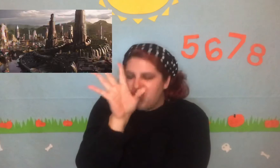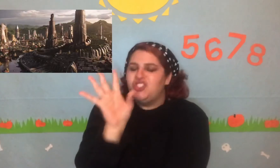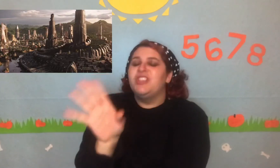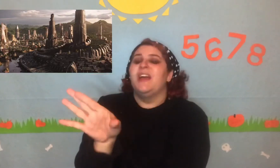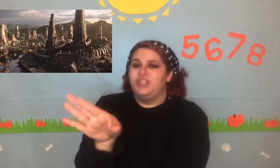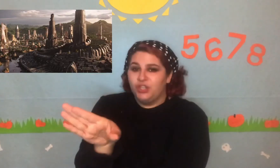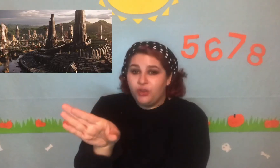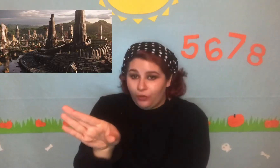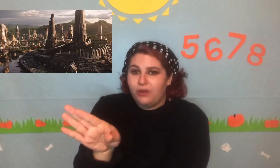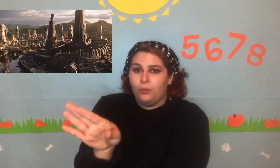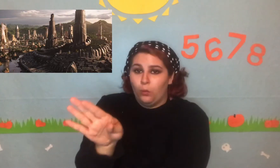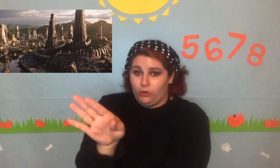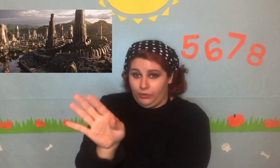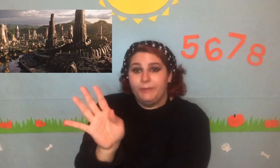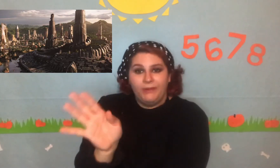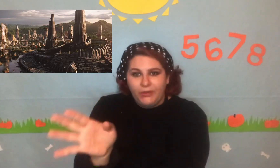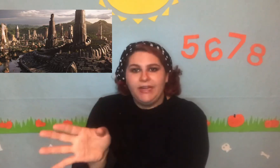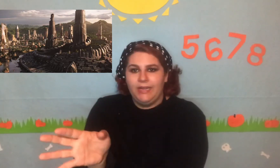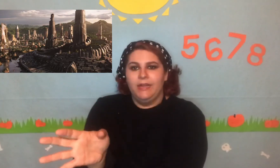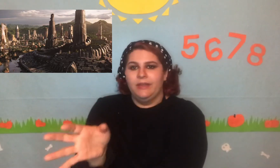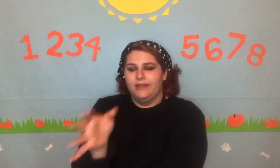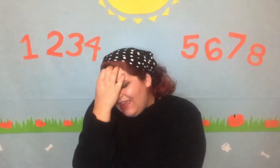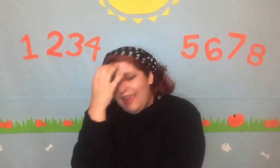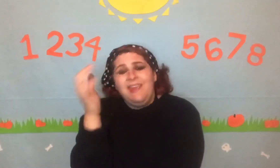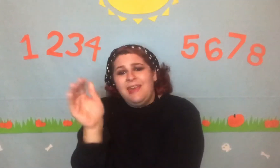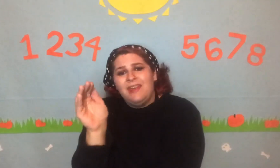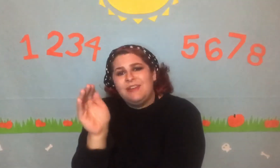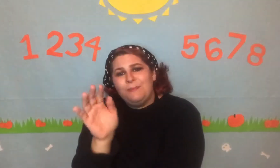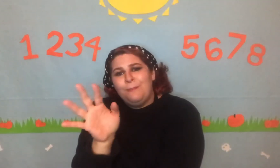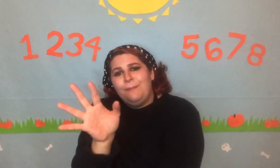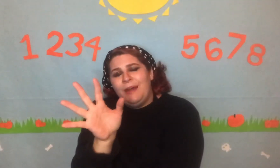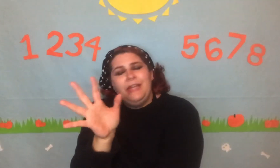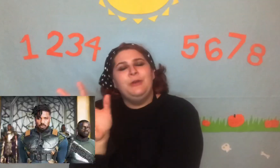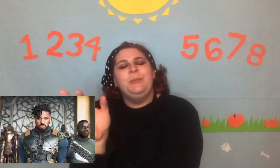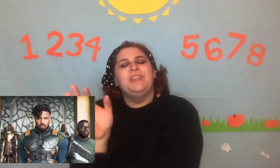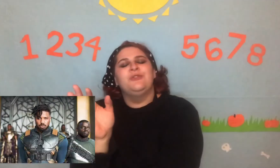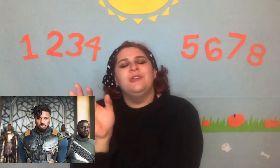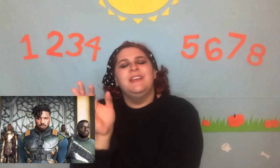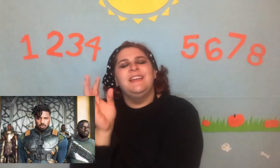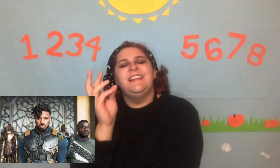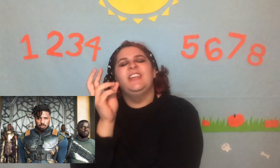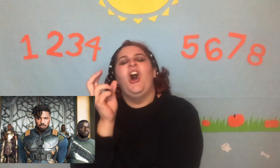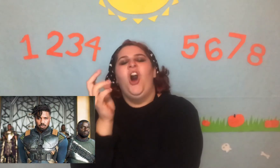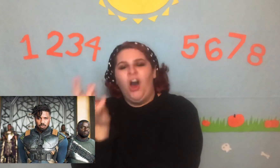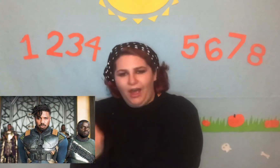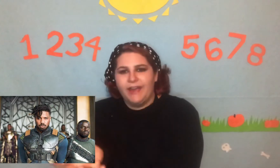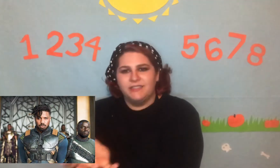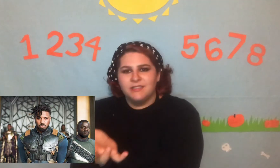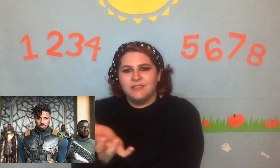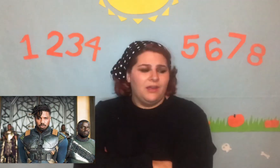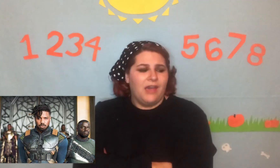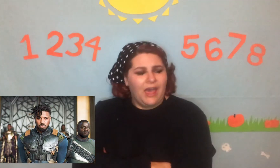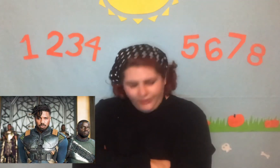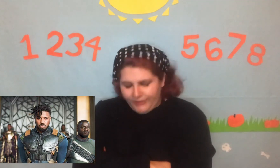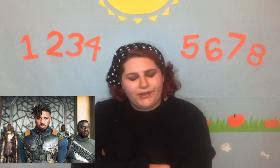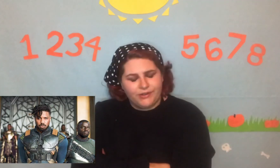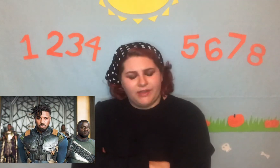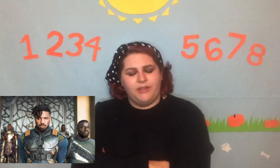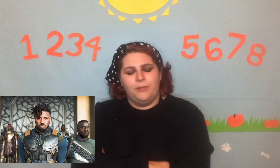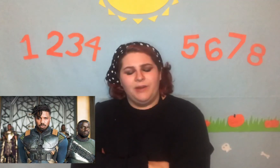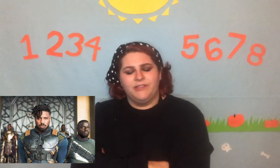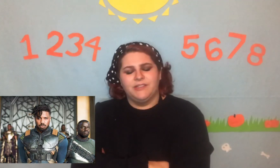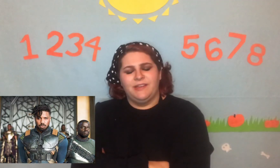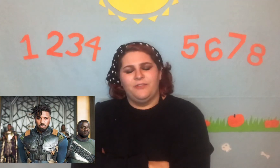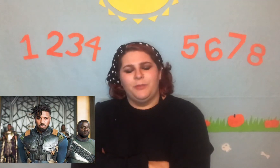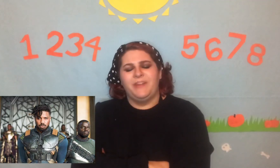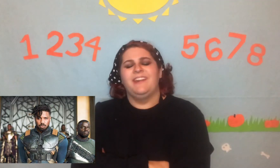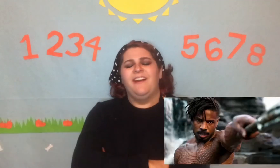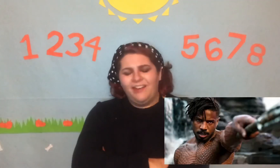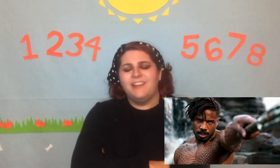such good world building, and Michael B. Jordan is hot. I don't care that Killmonger is evil, because